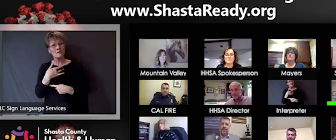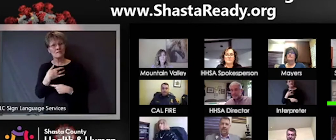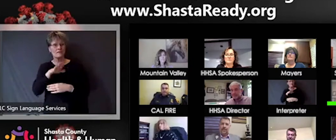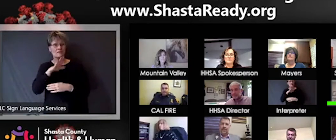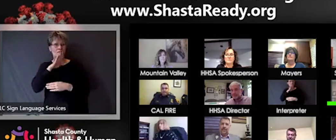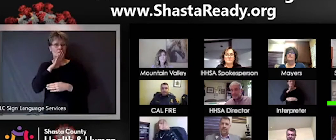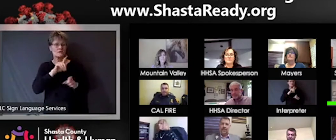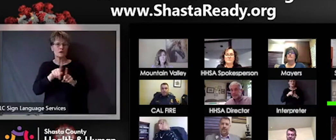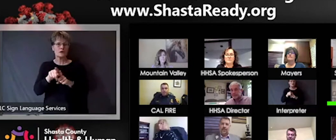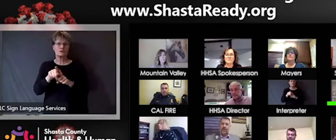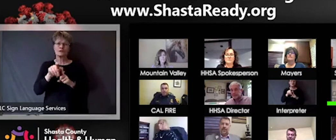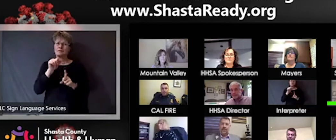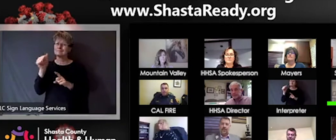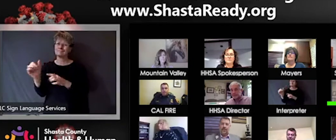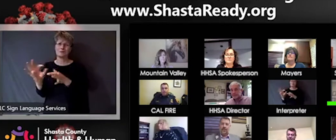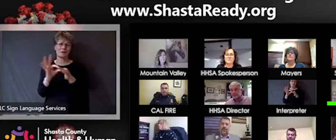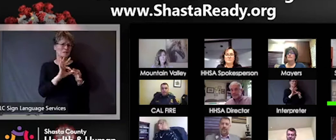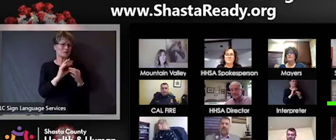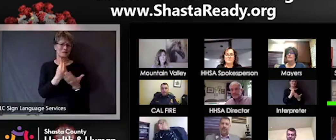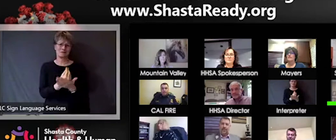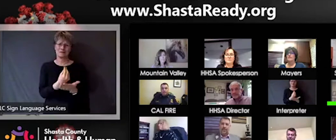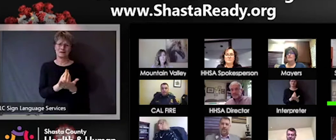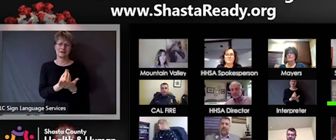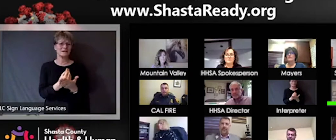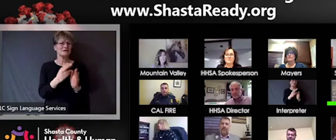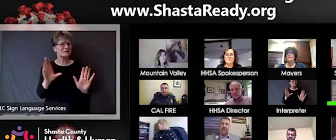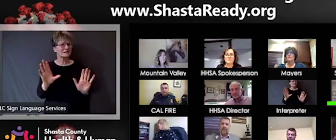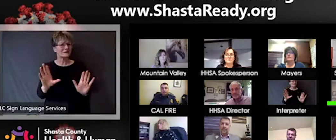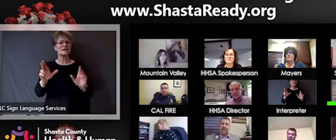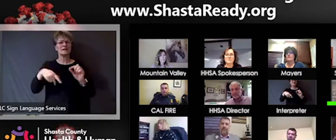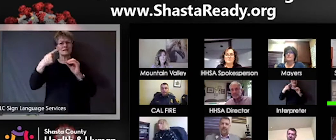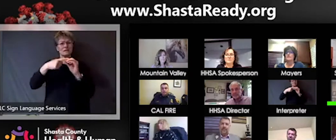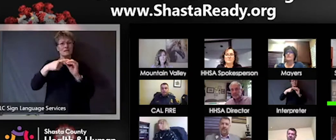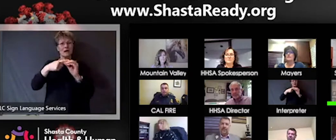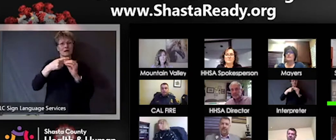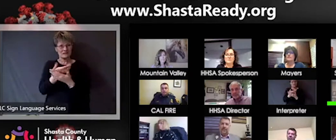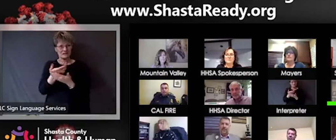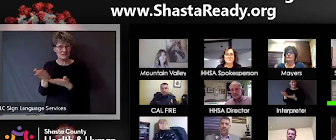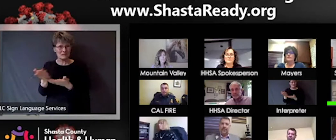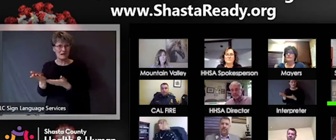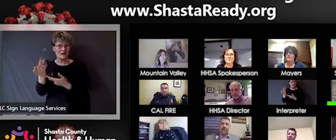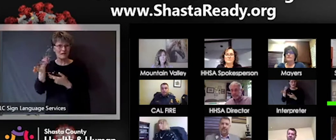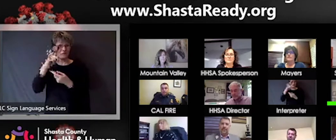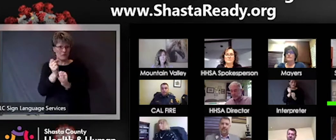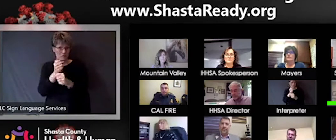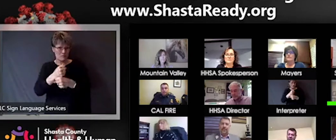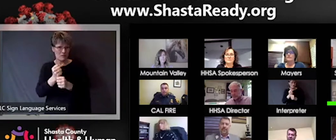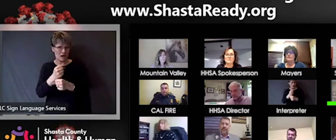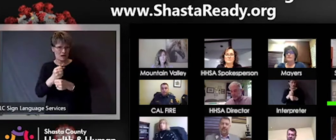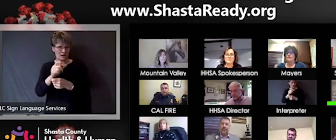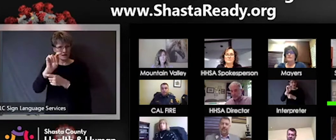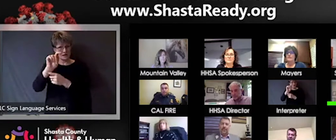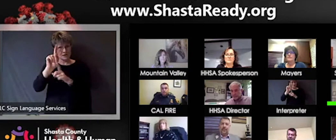is about a shortage of supplies nationwide, the need to actually develop